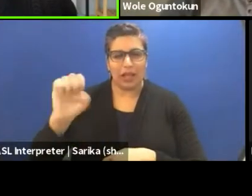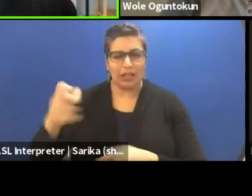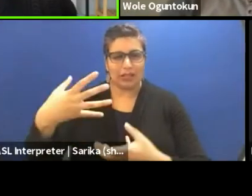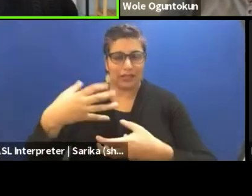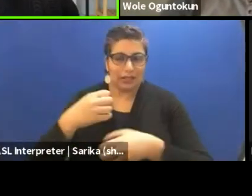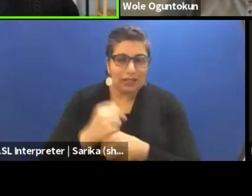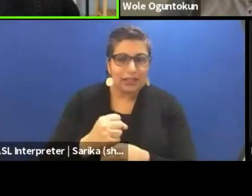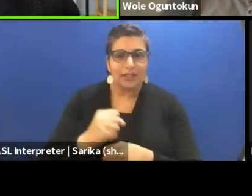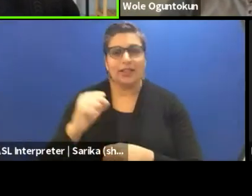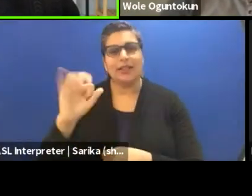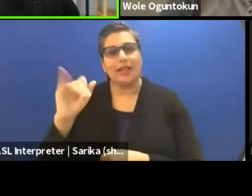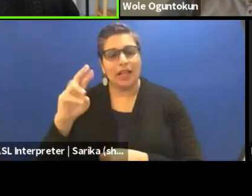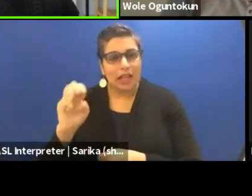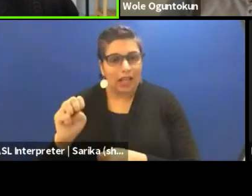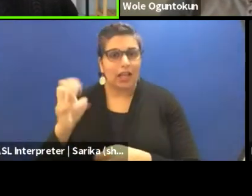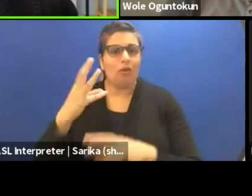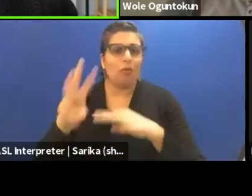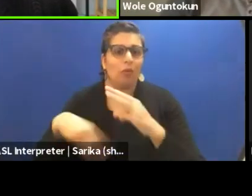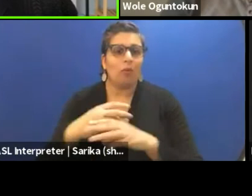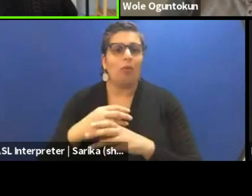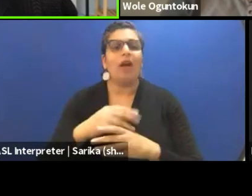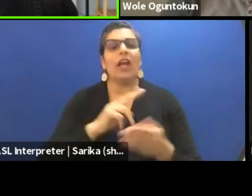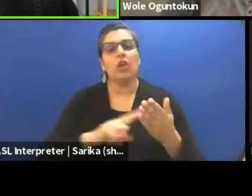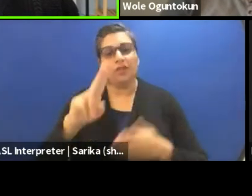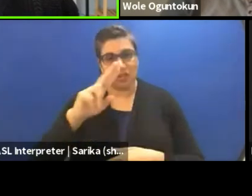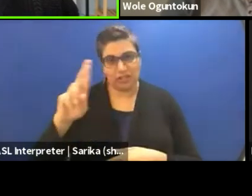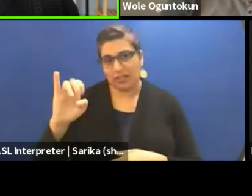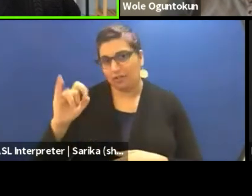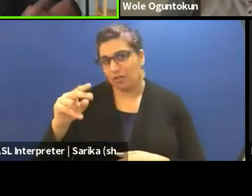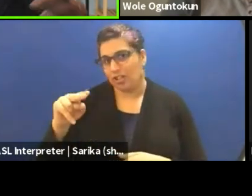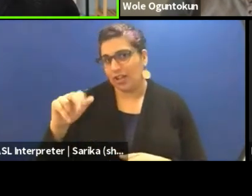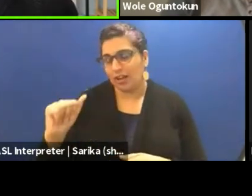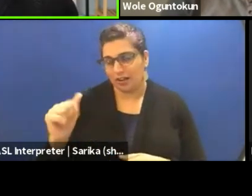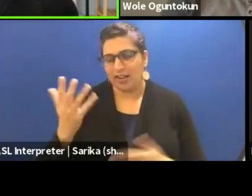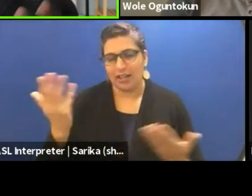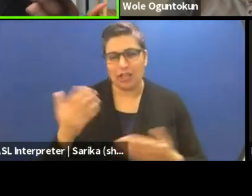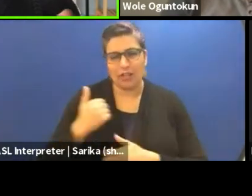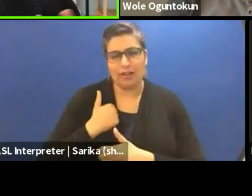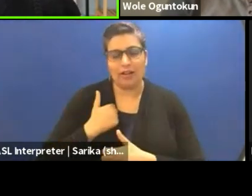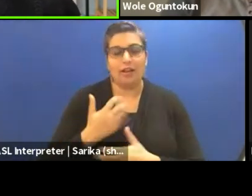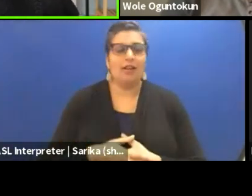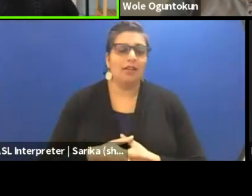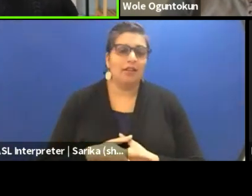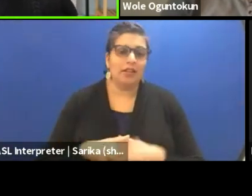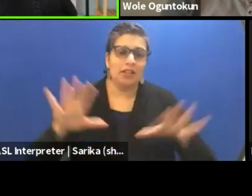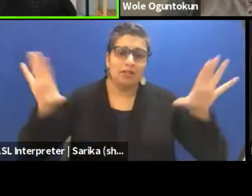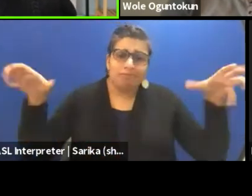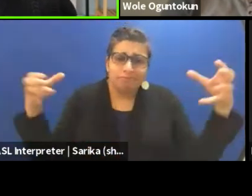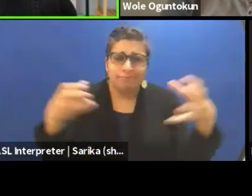and the University of Regina here in Canada, for bringing all this together.